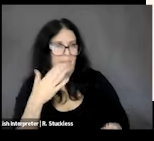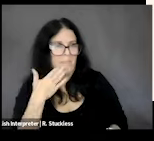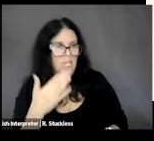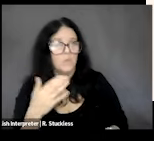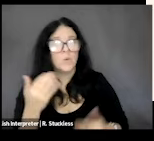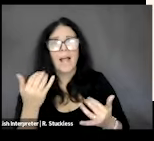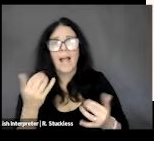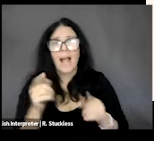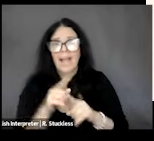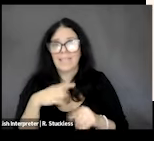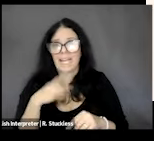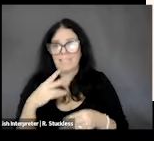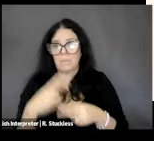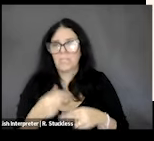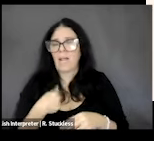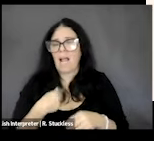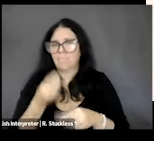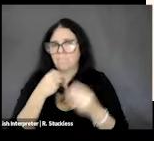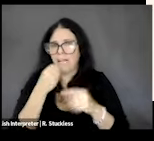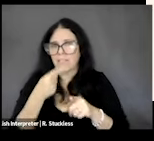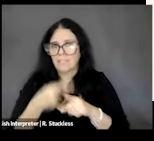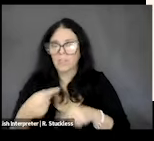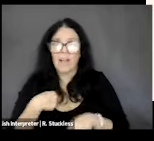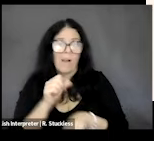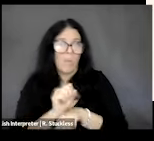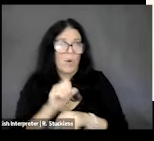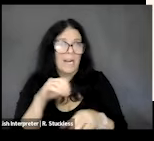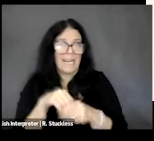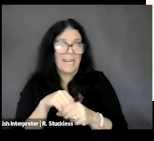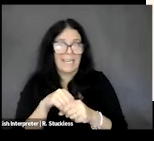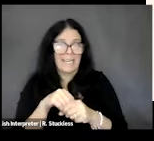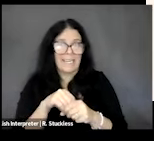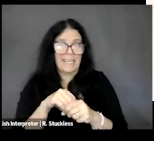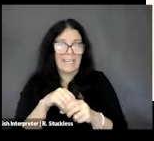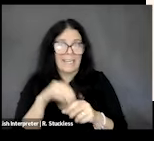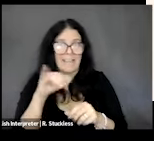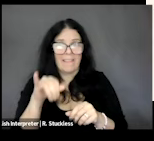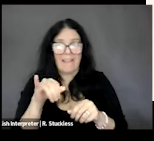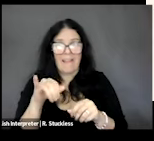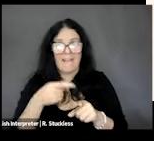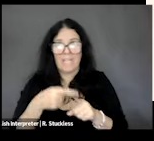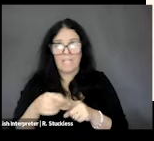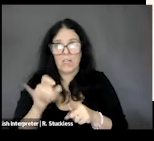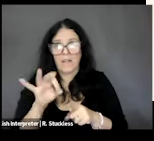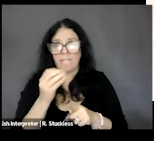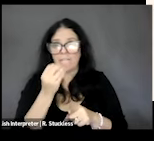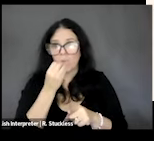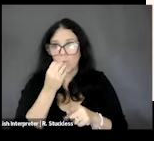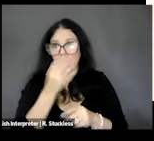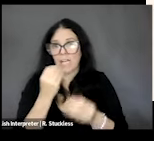mentioned, I'm a dietician and I've worked in the field of food and nutrition security and